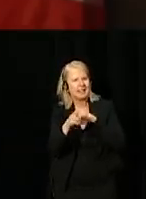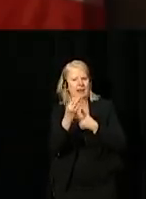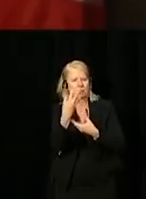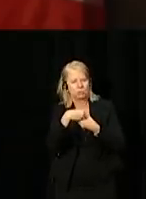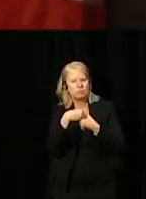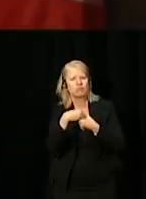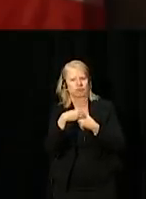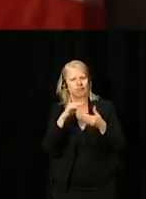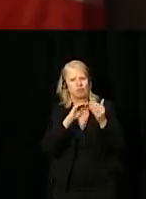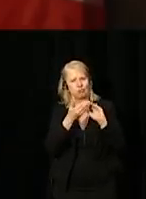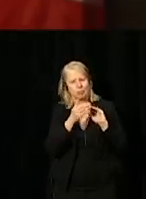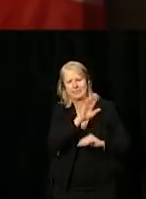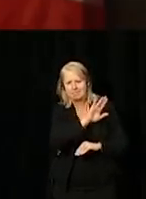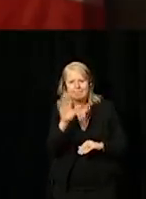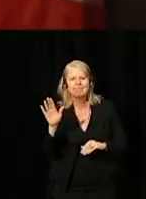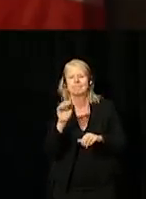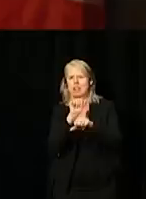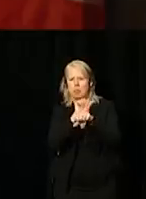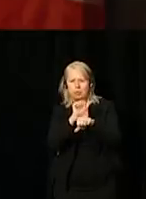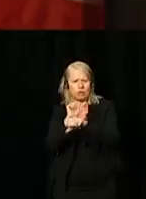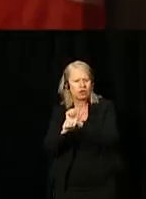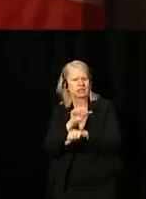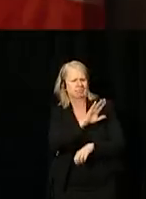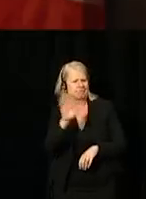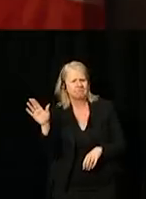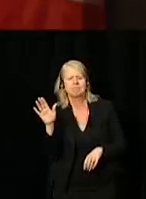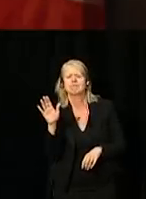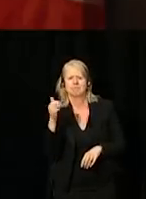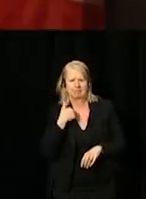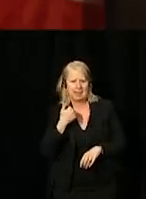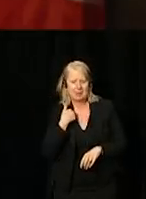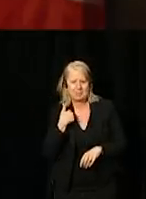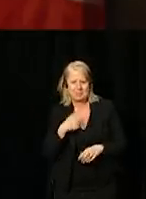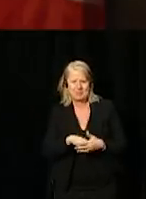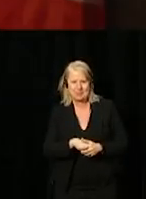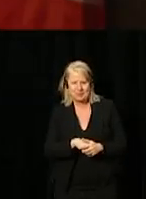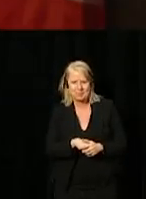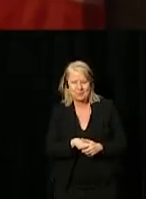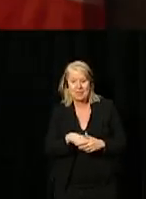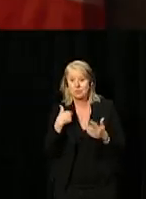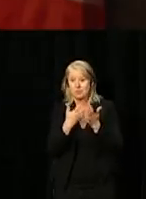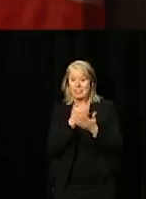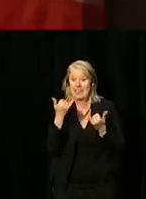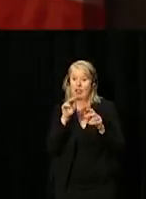in communities and workplaces across Canada. We're here to look at how Canada's public service